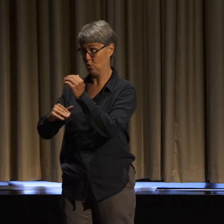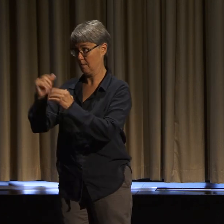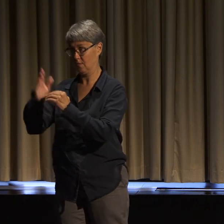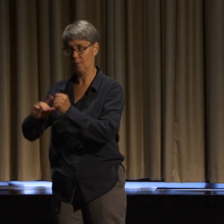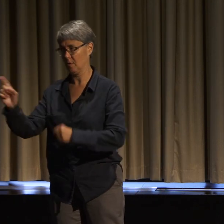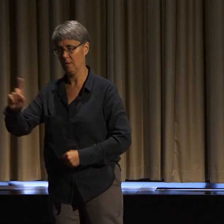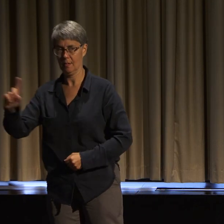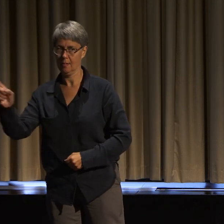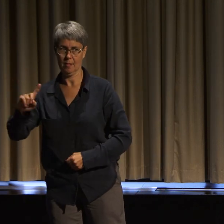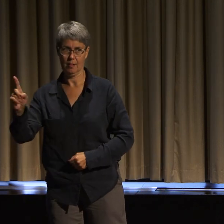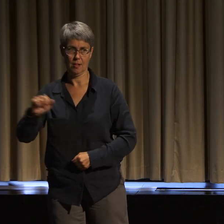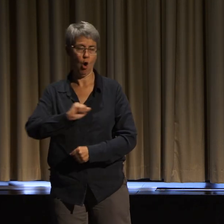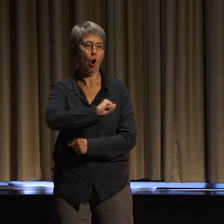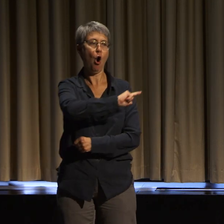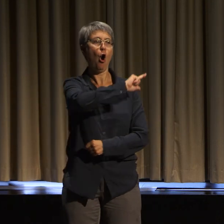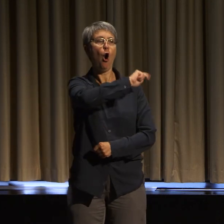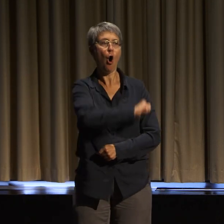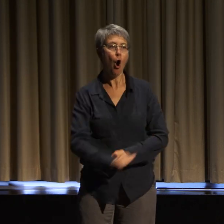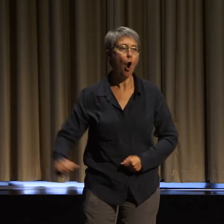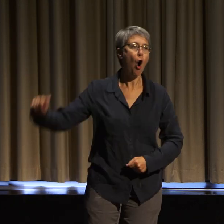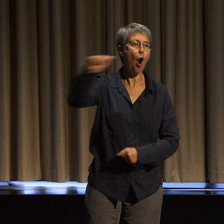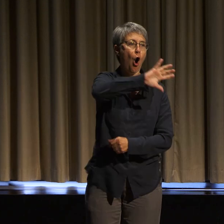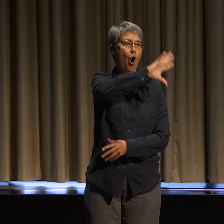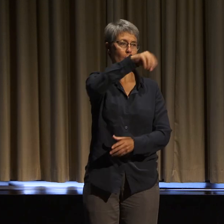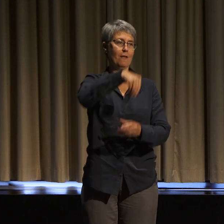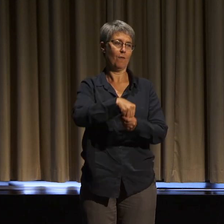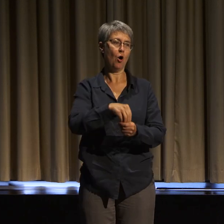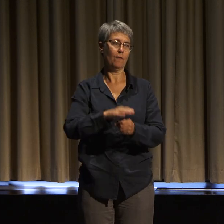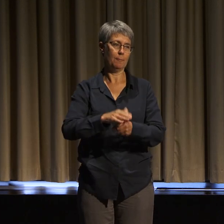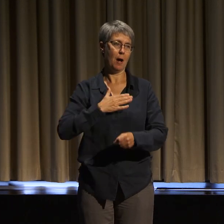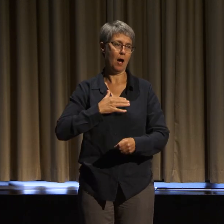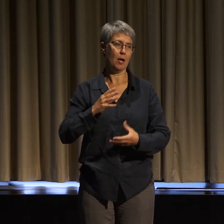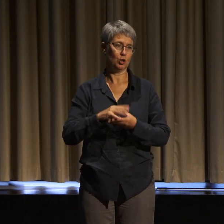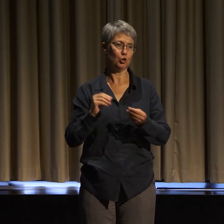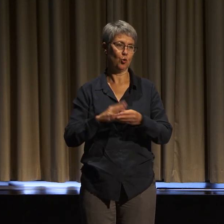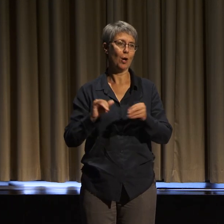refusing to separate our work for the comfort of others.